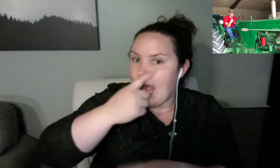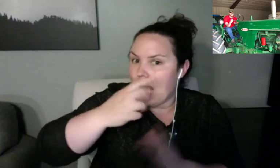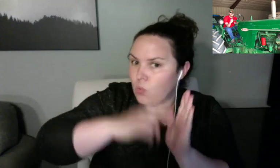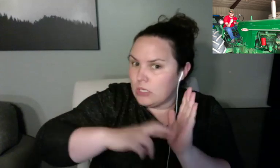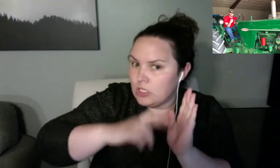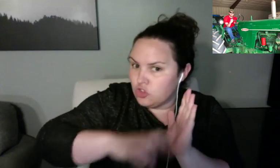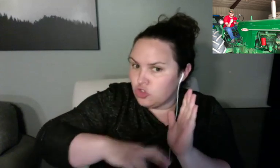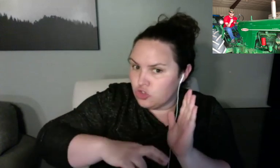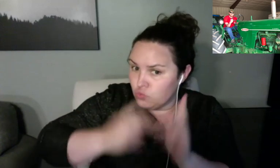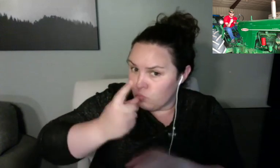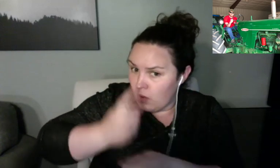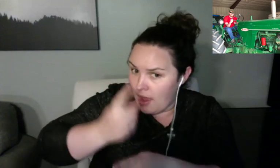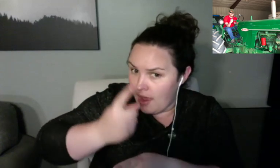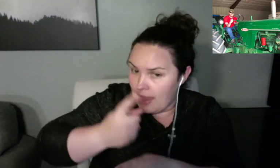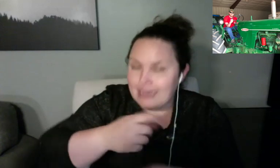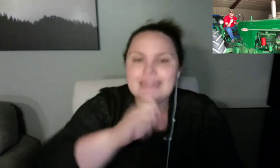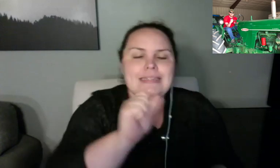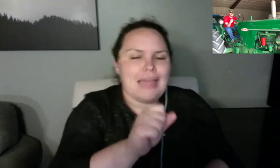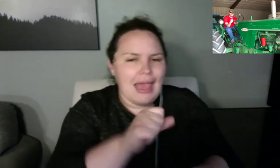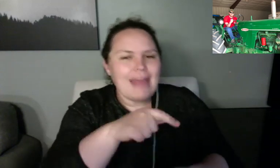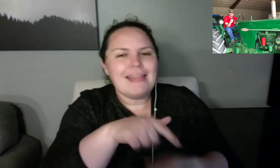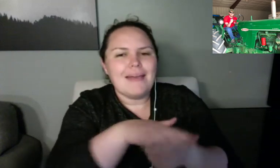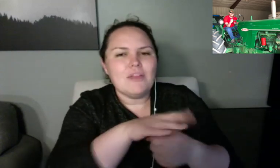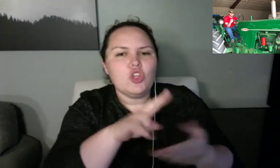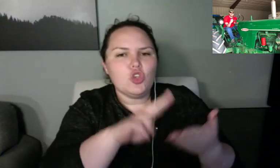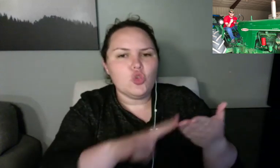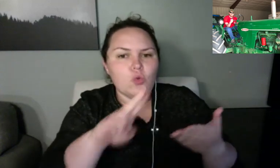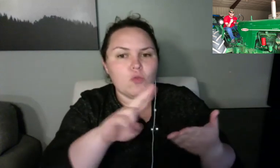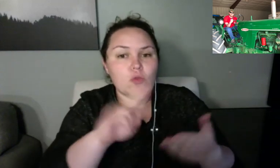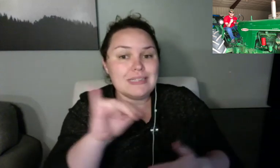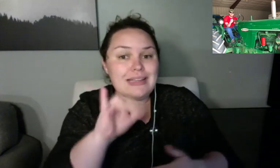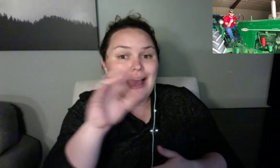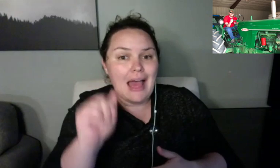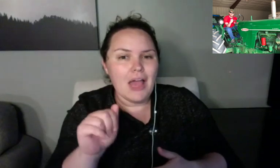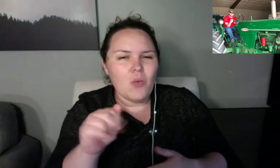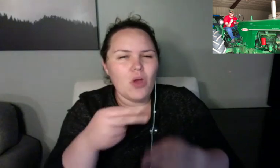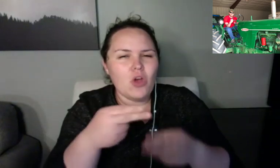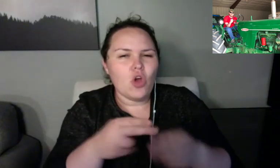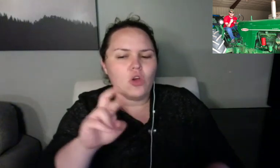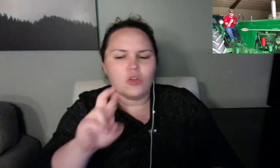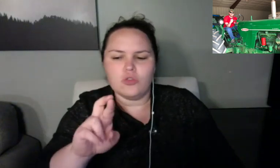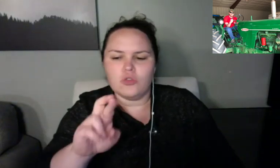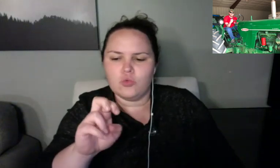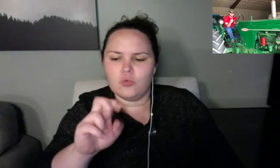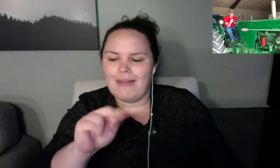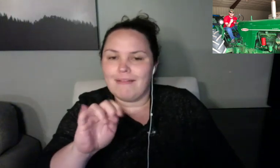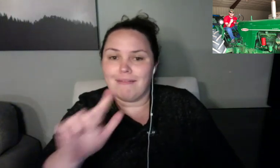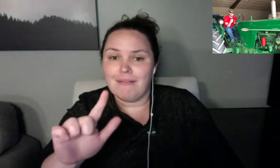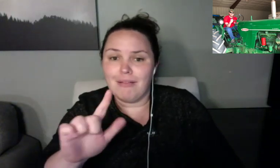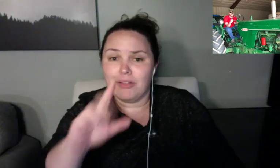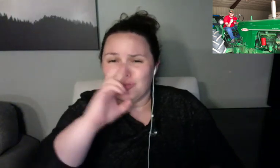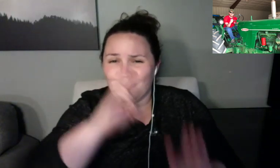Eme: I think sometimes, I guess. >> RJ: Okay. All right. Well great job.